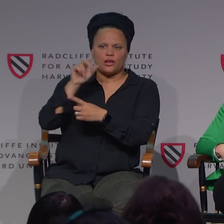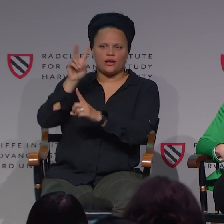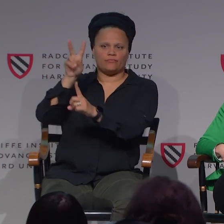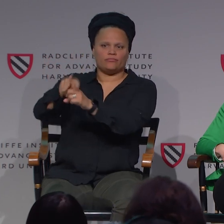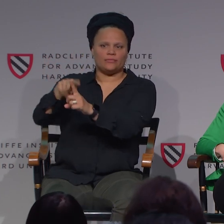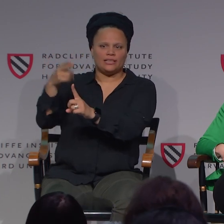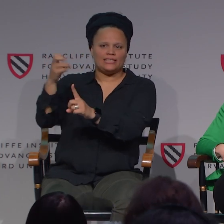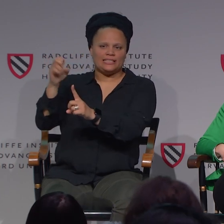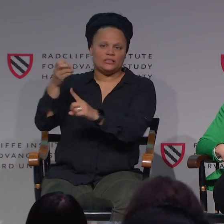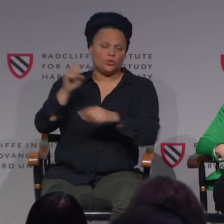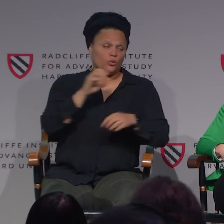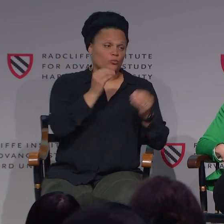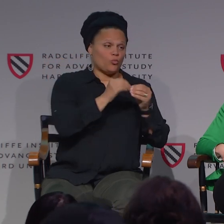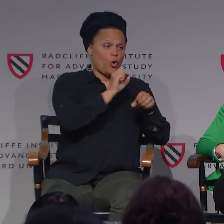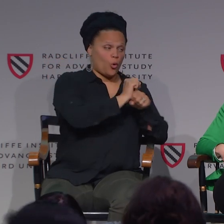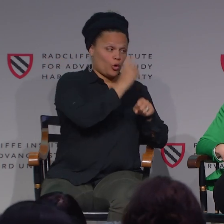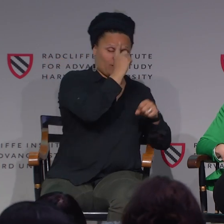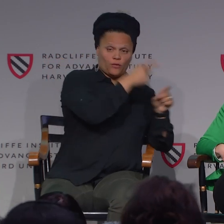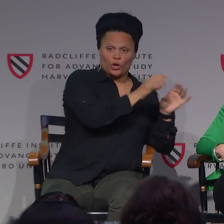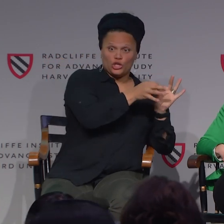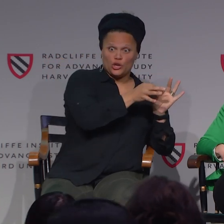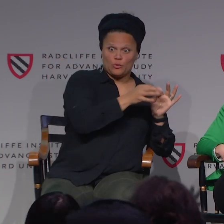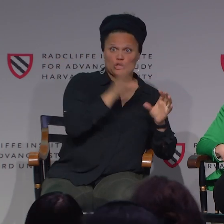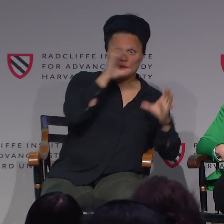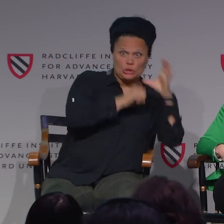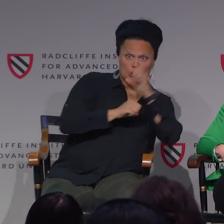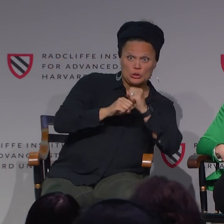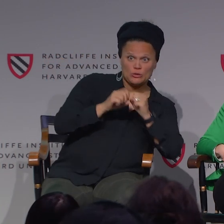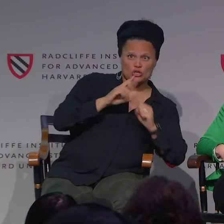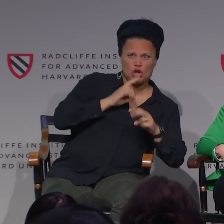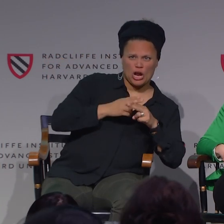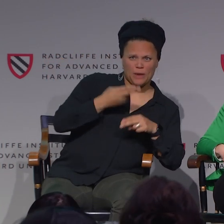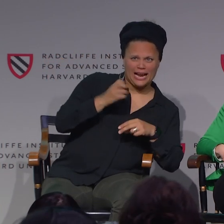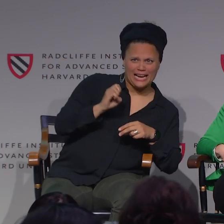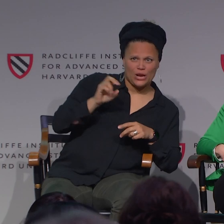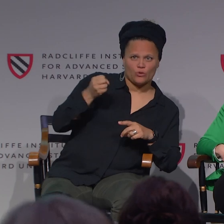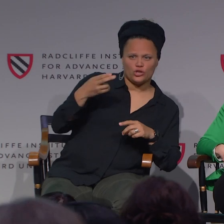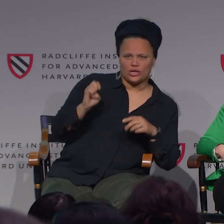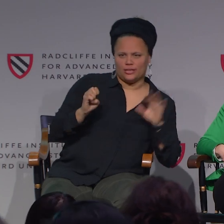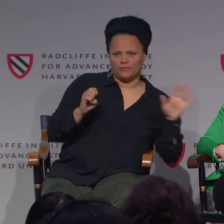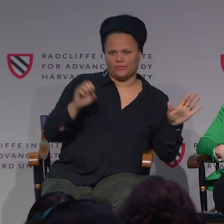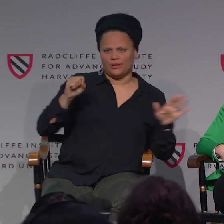is actually very neutral, which works for an interpreter, as Jackie just mentioned.